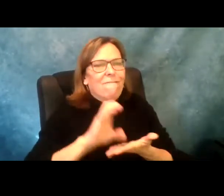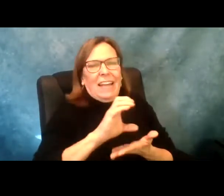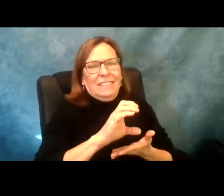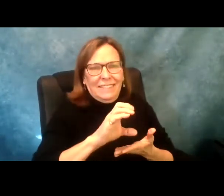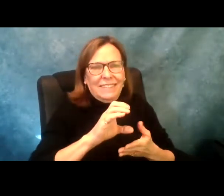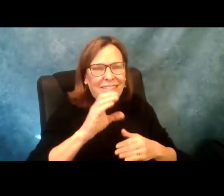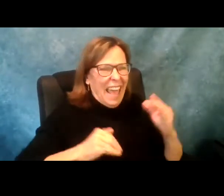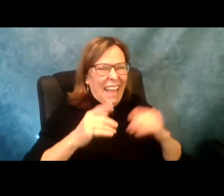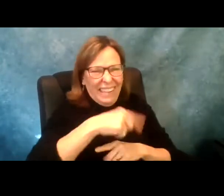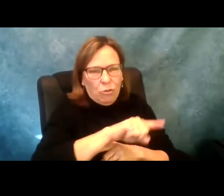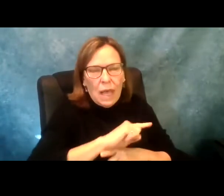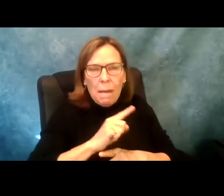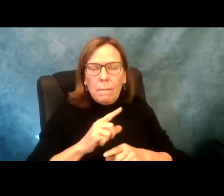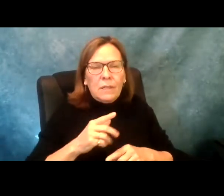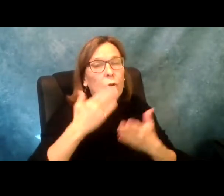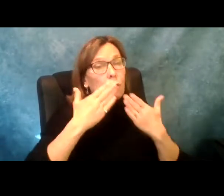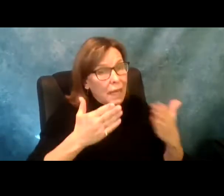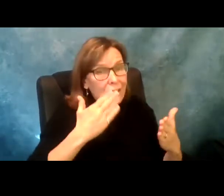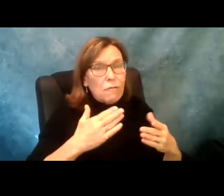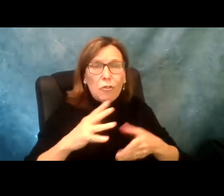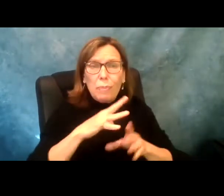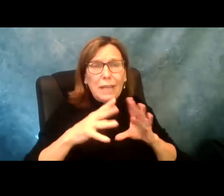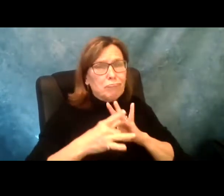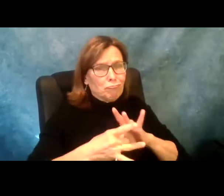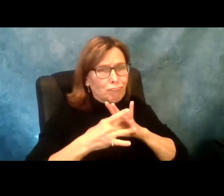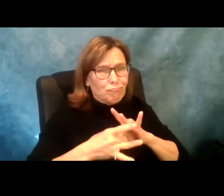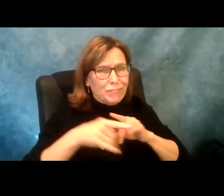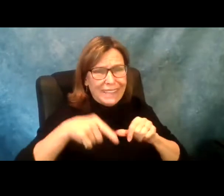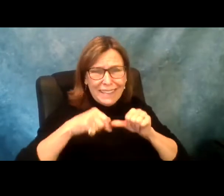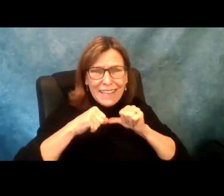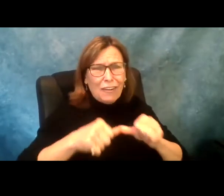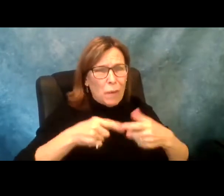vulnerable. No better place to invest our money than those